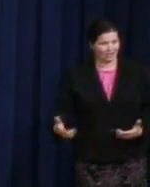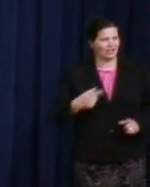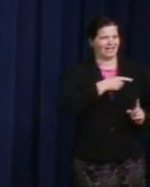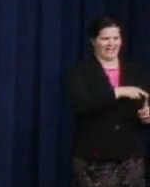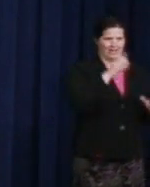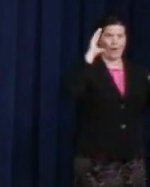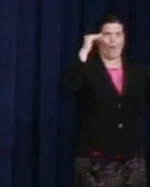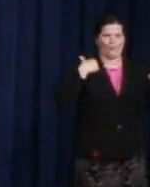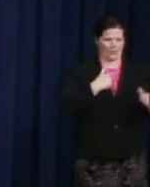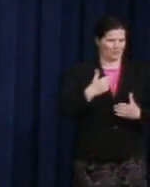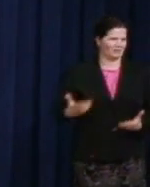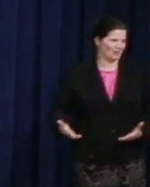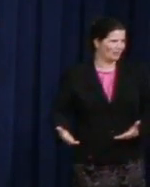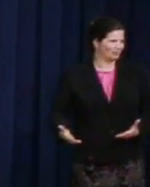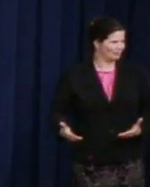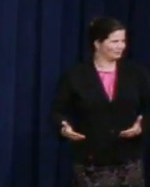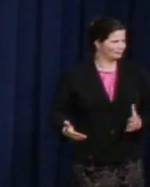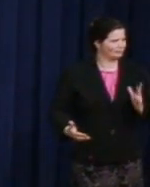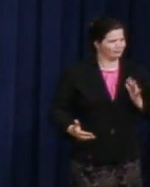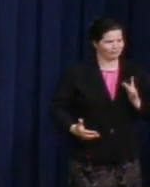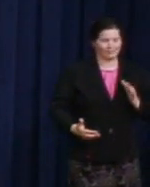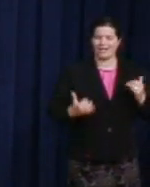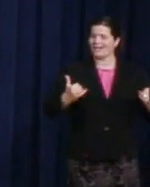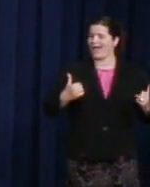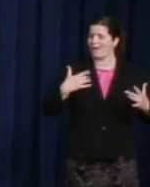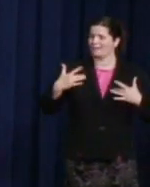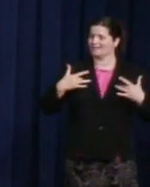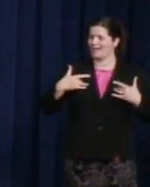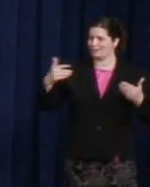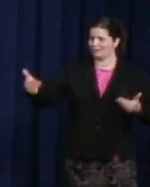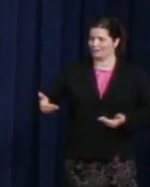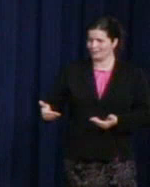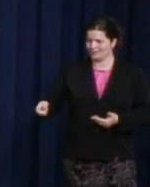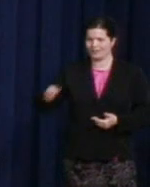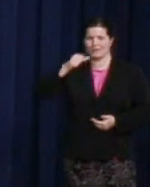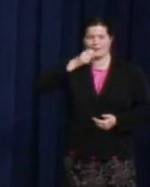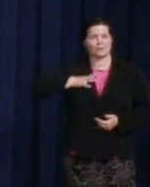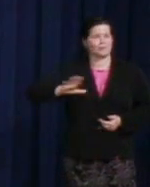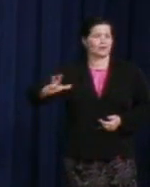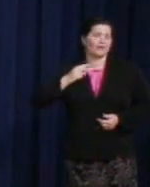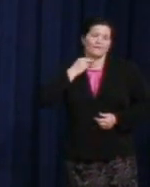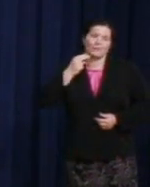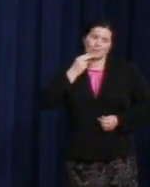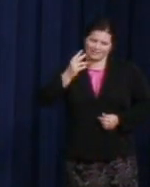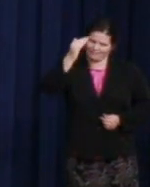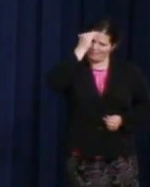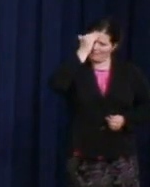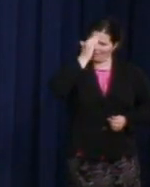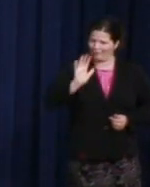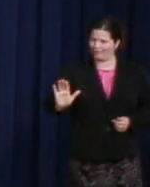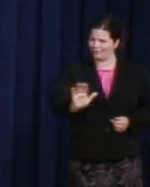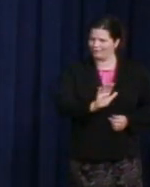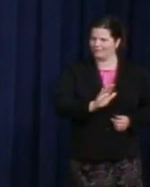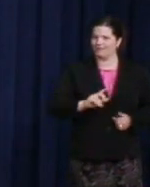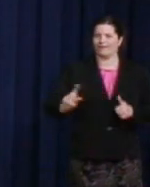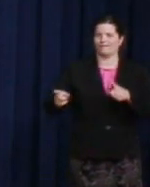So now, I am excited to introduce to you a woman whose voice I know will be familiar to many of you. The first time I heard Same Love